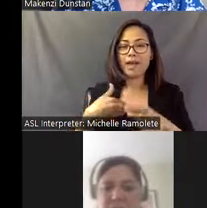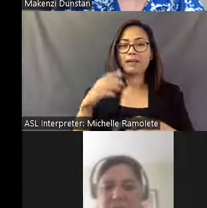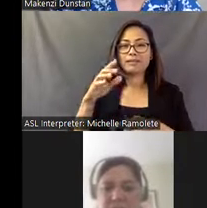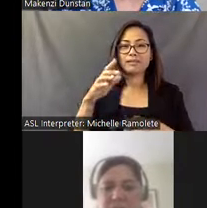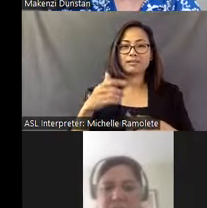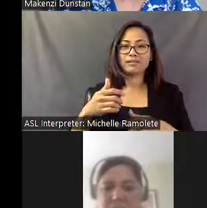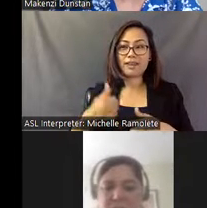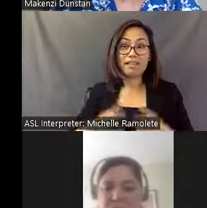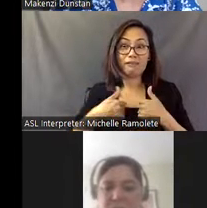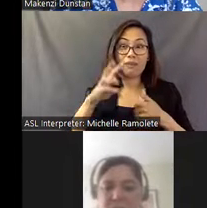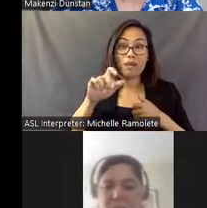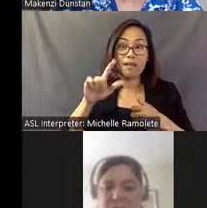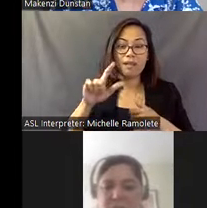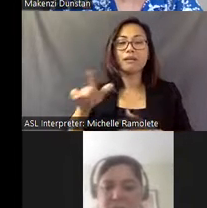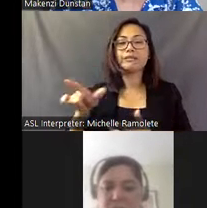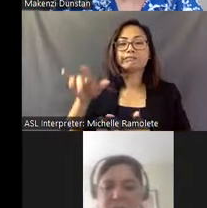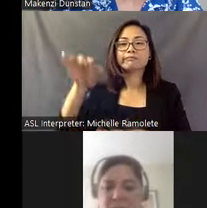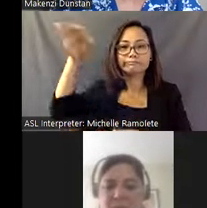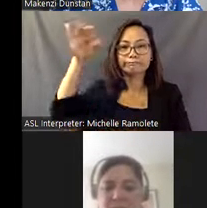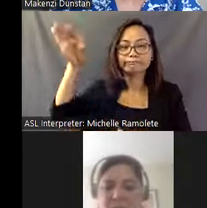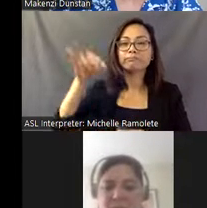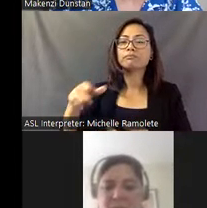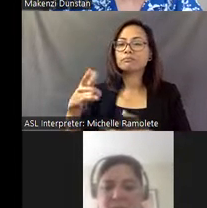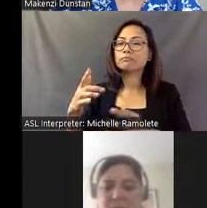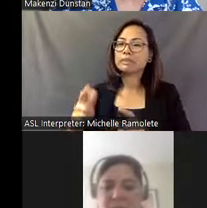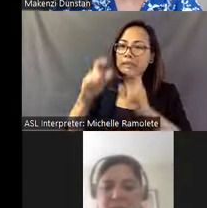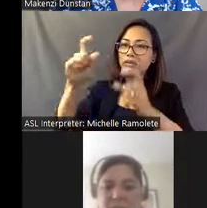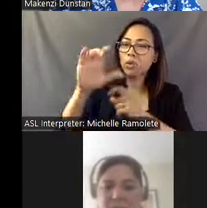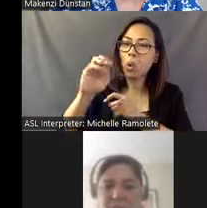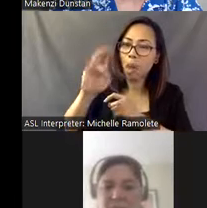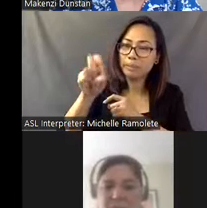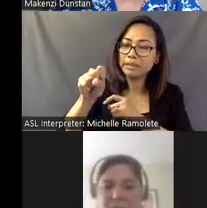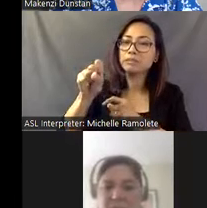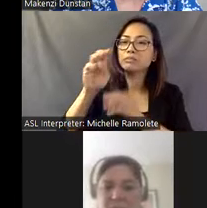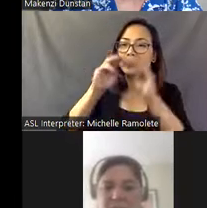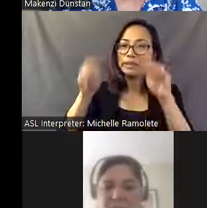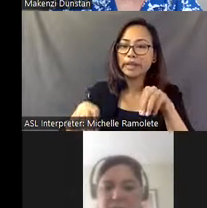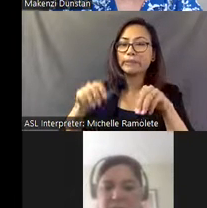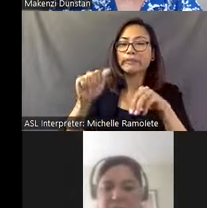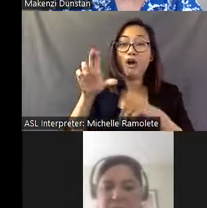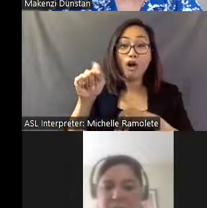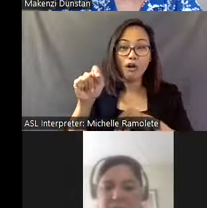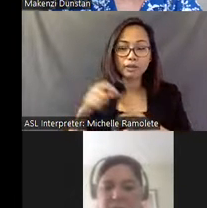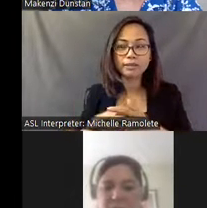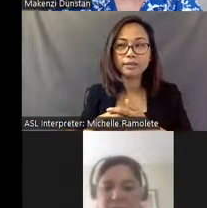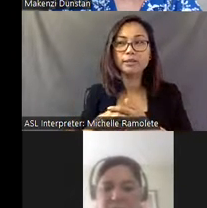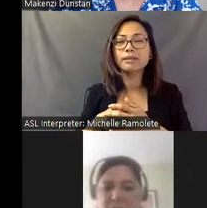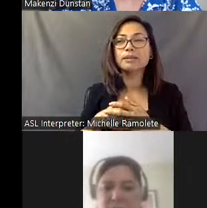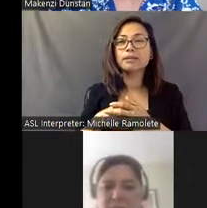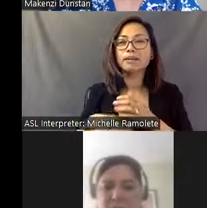In his will, he wills the site to the Columbus Museum of Art. ??? and in fact, Fred Fussell